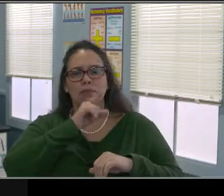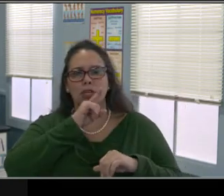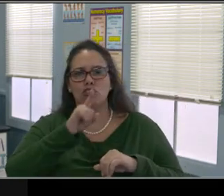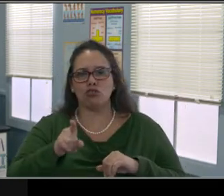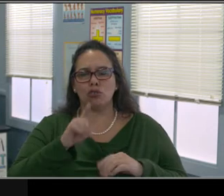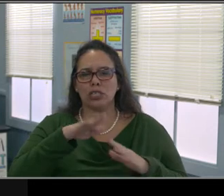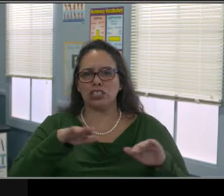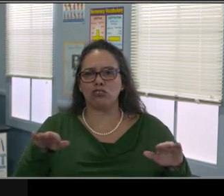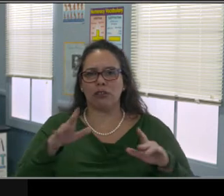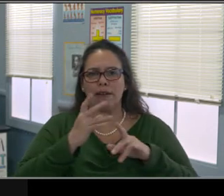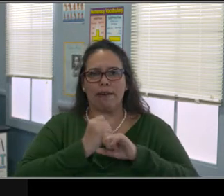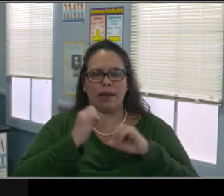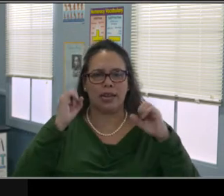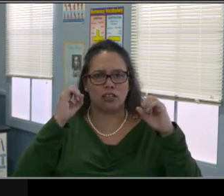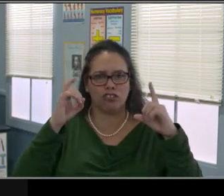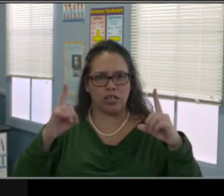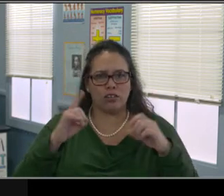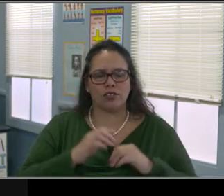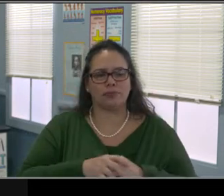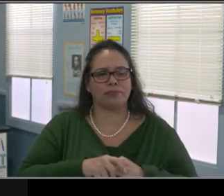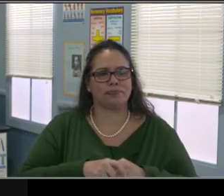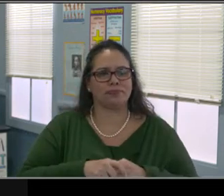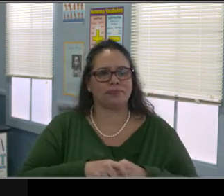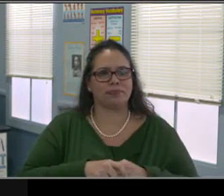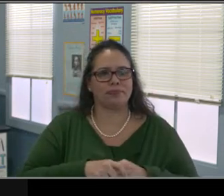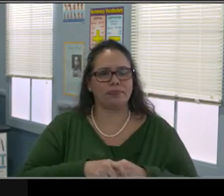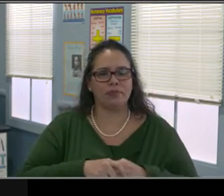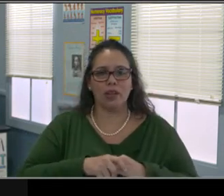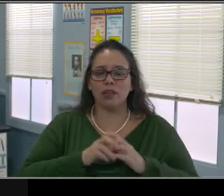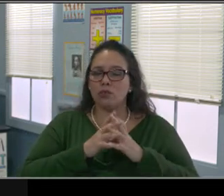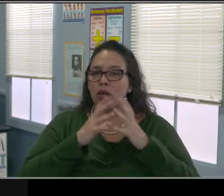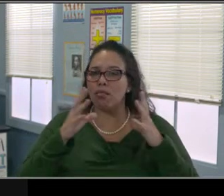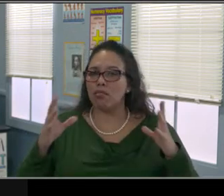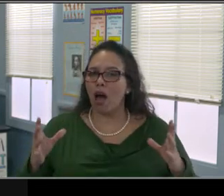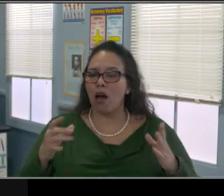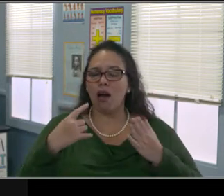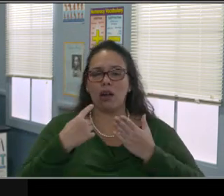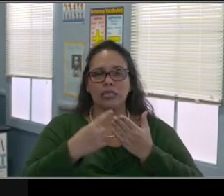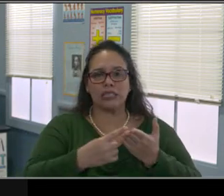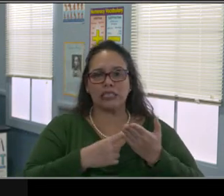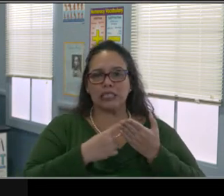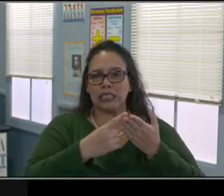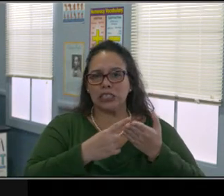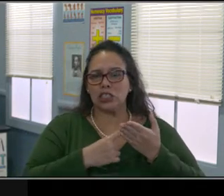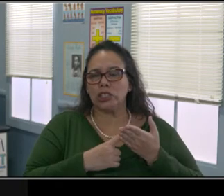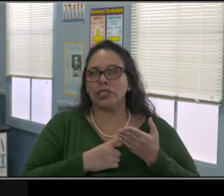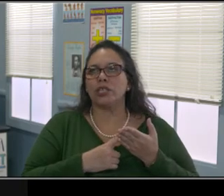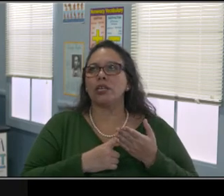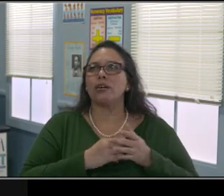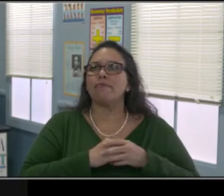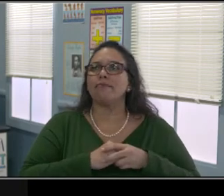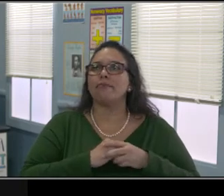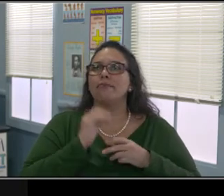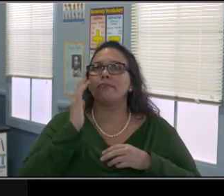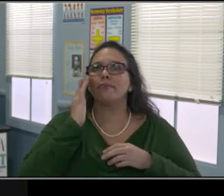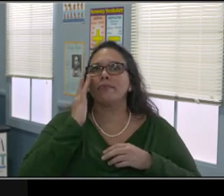They can request assessments and the schools need to respond in a timely matter like before